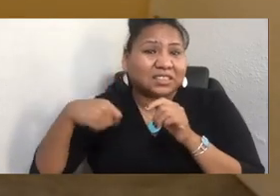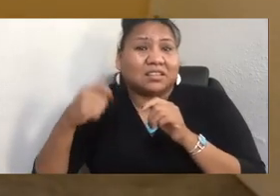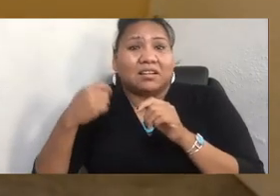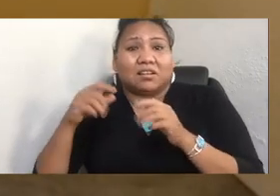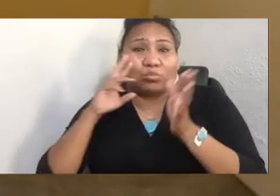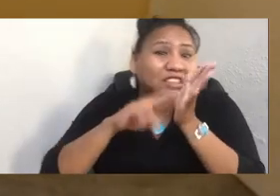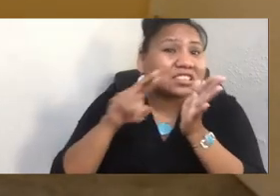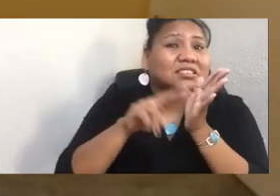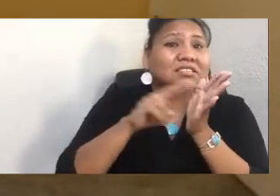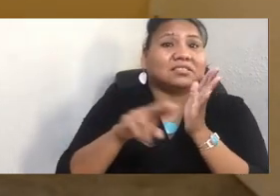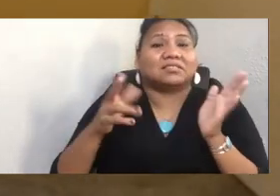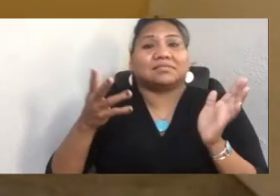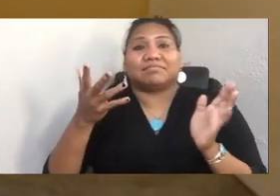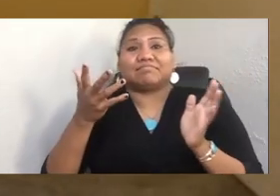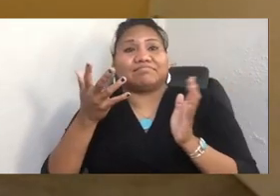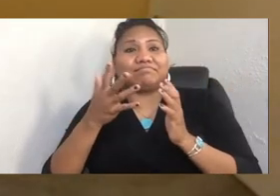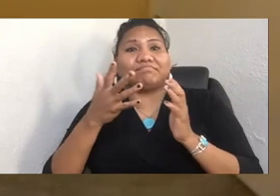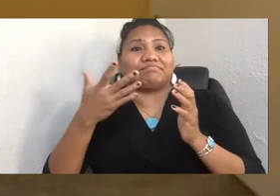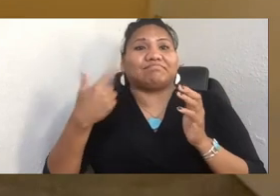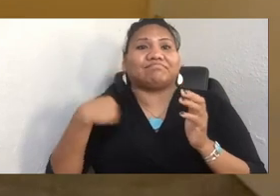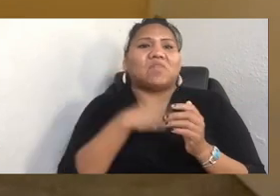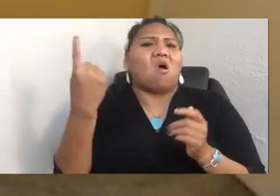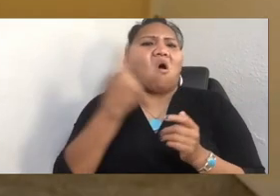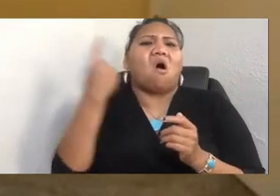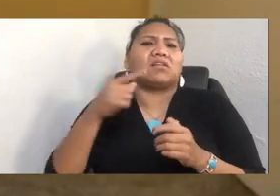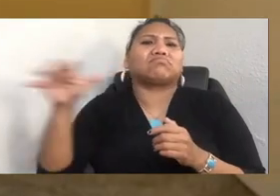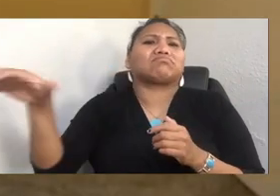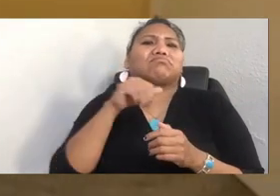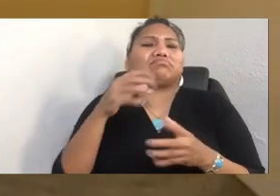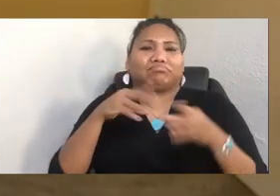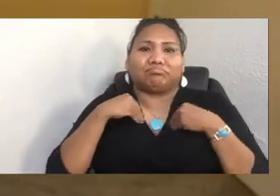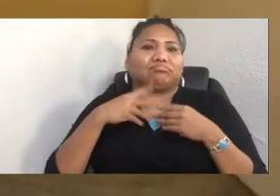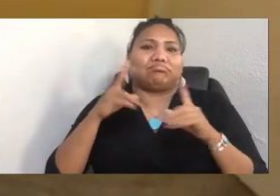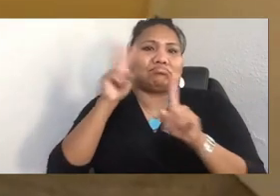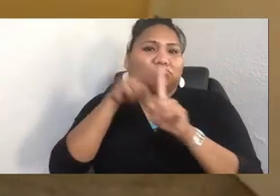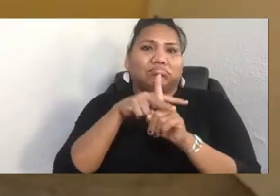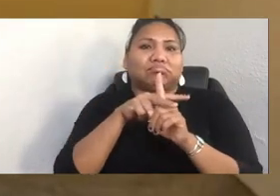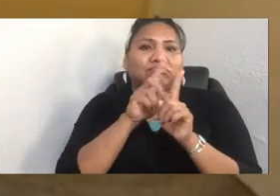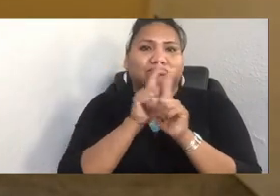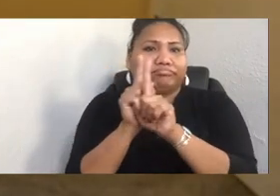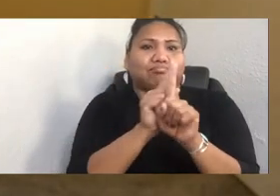we are always accepting applications and bringing in more people to work on the podcast